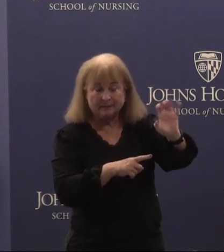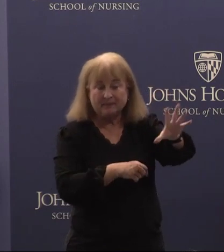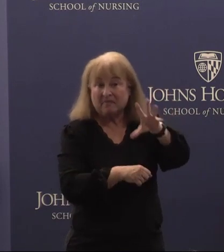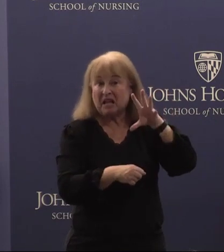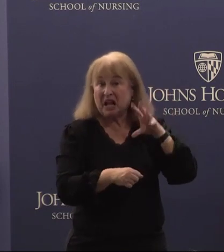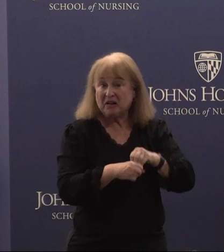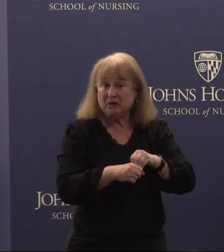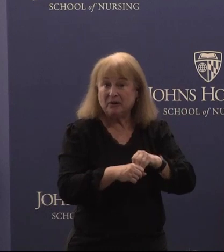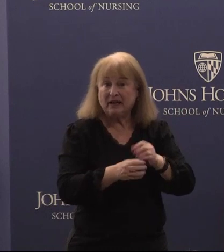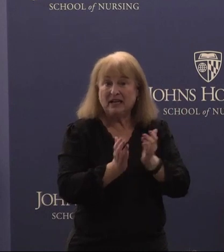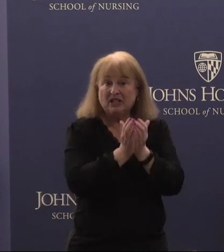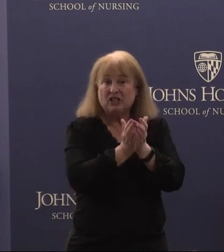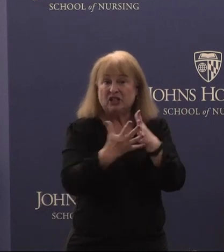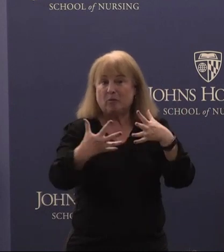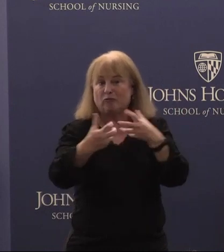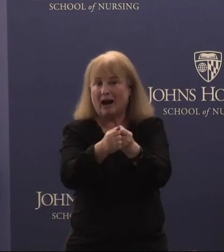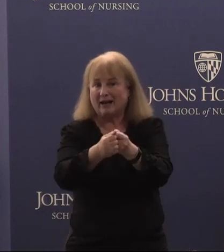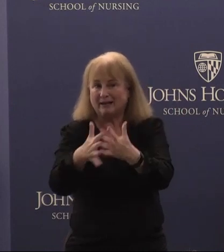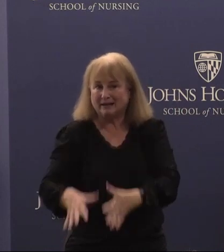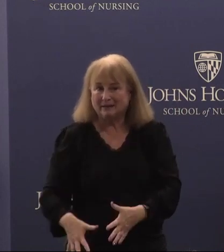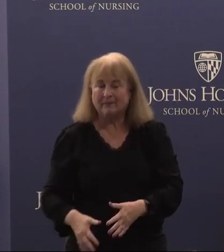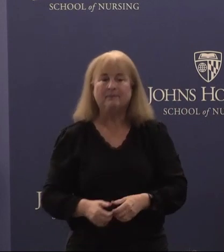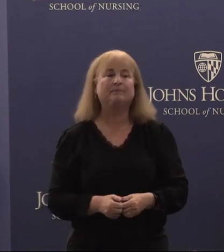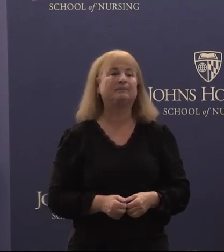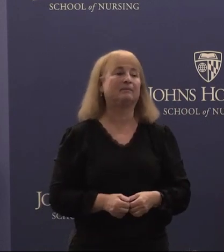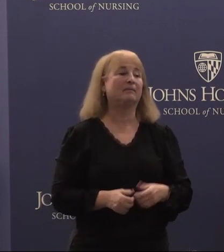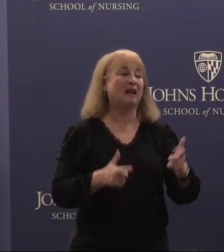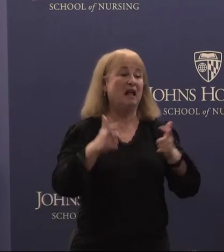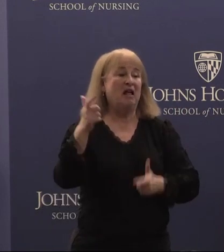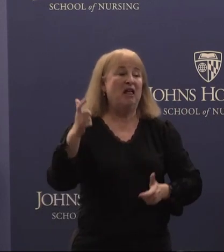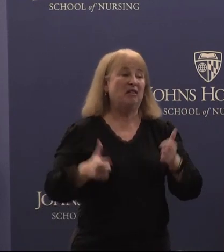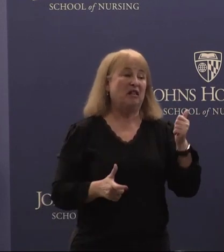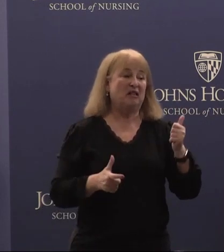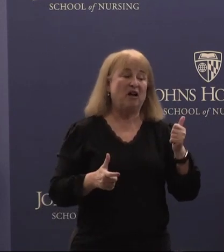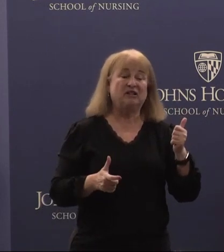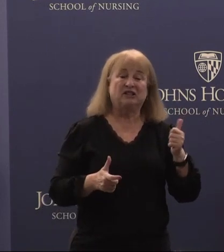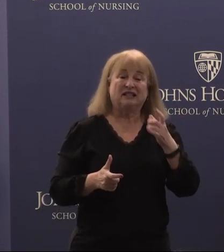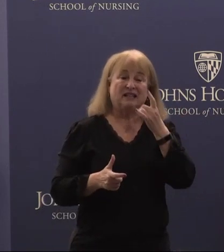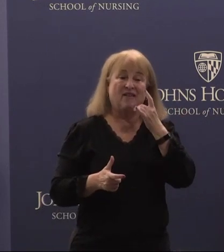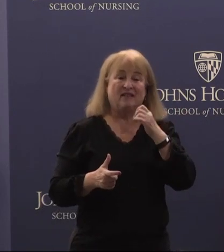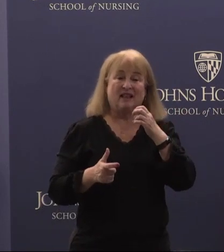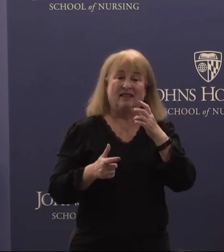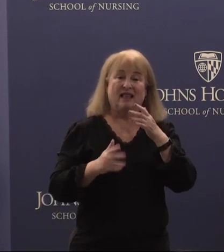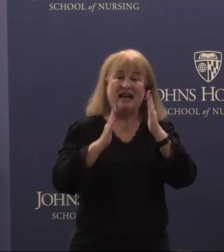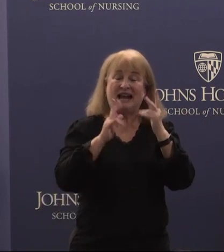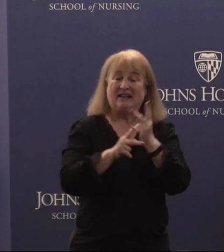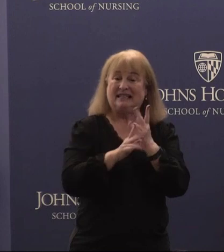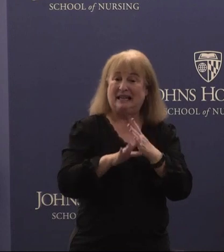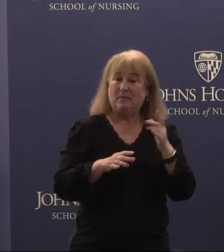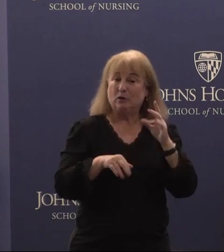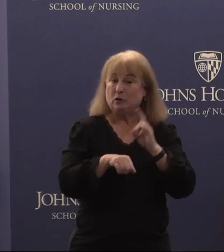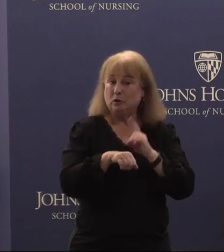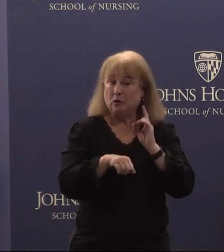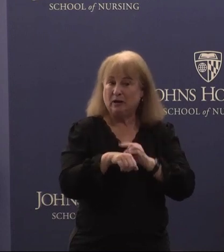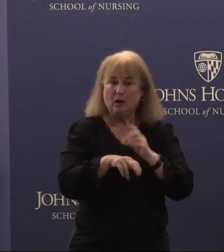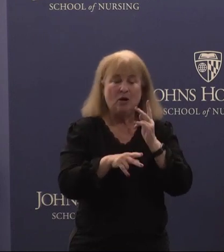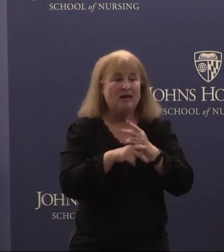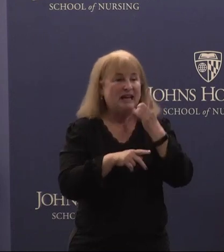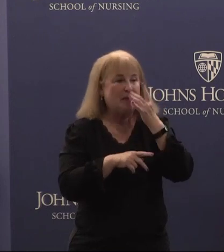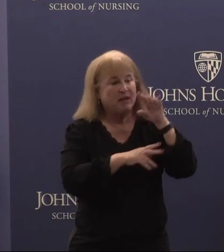shipwrecks. the largest of the lighthouse keeper's duties was to keep the light operating